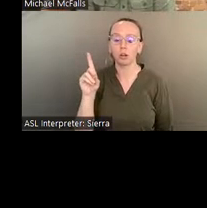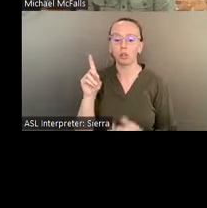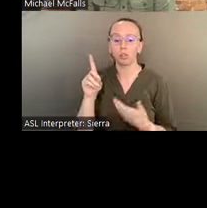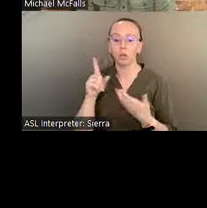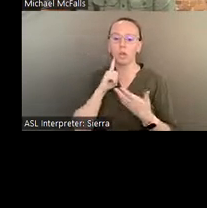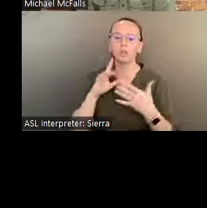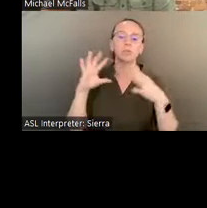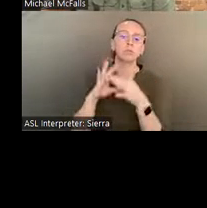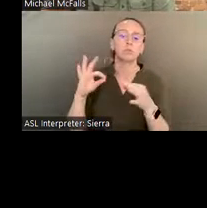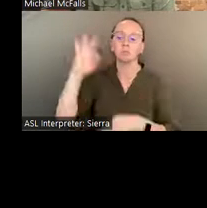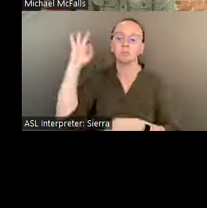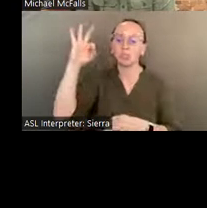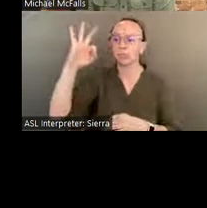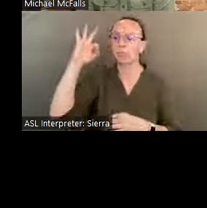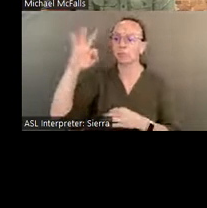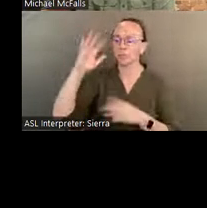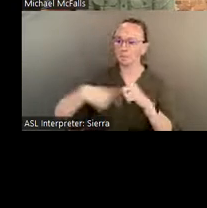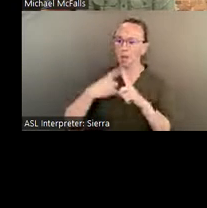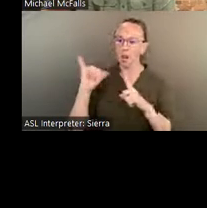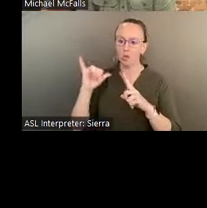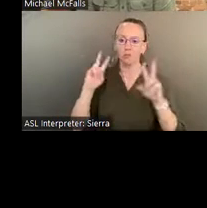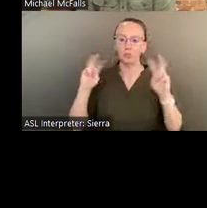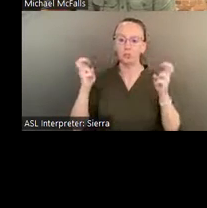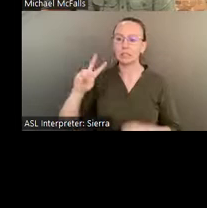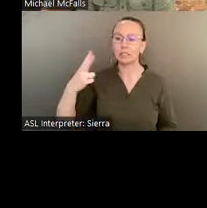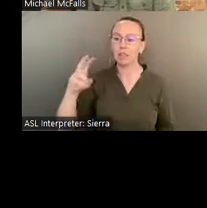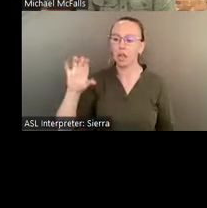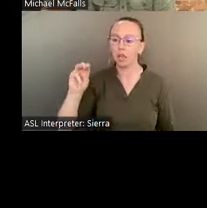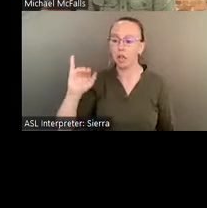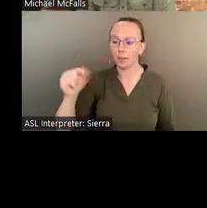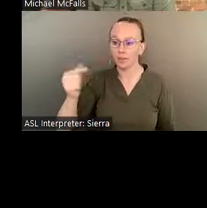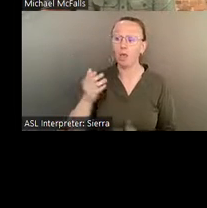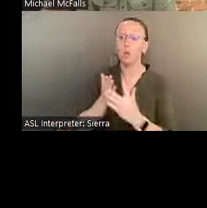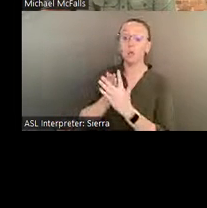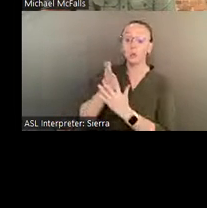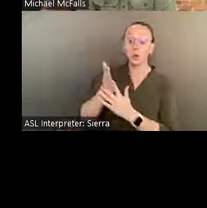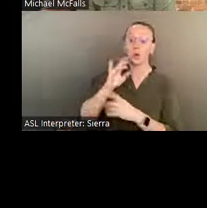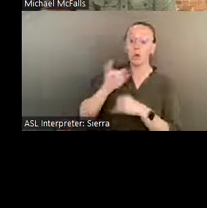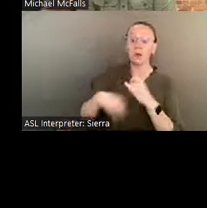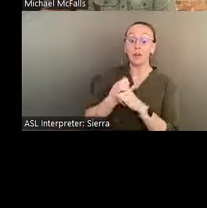the kind of Second Coming through the Washington International Airport, and Miss Busby is in